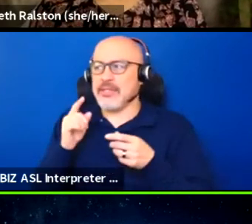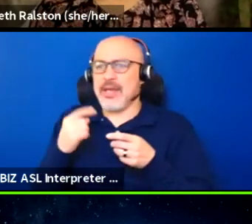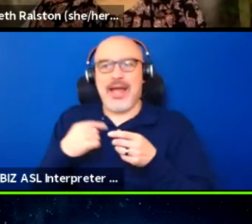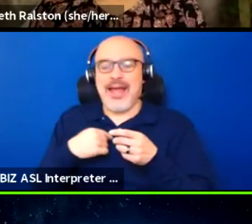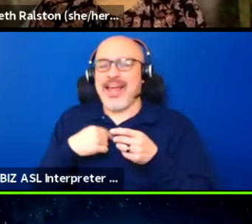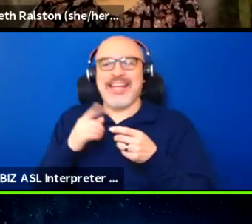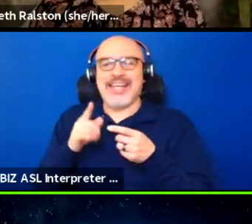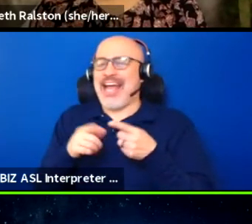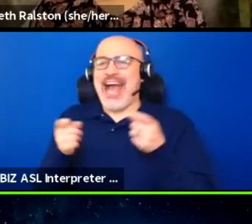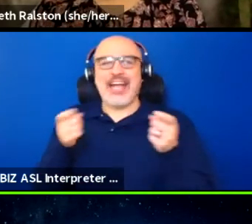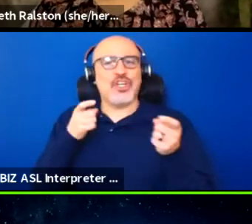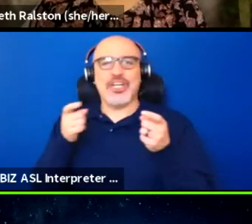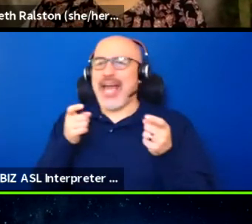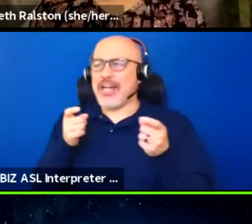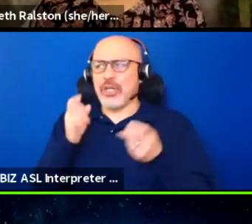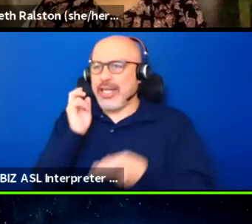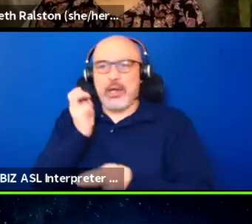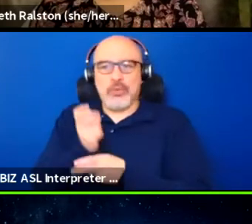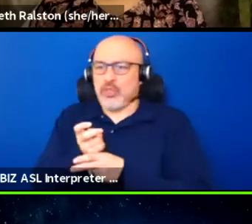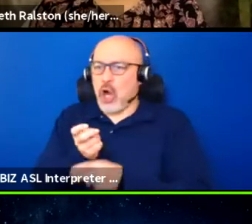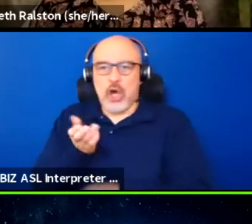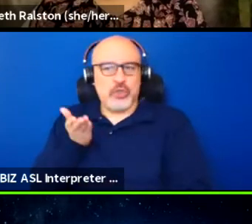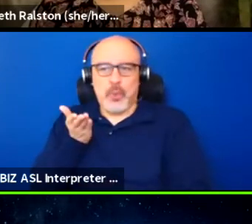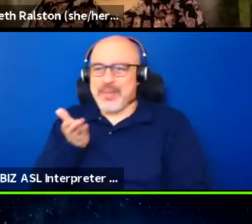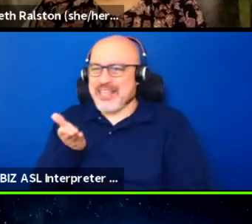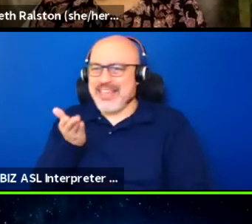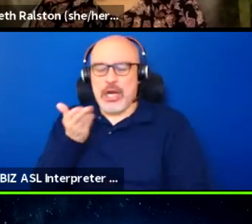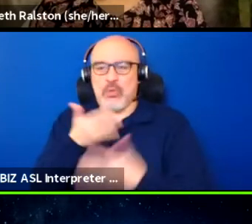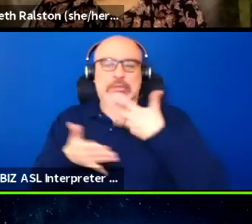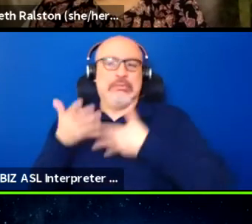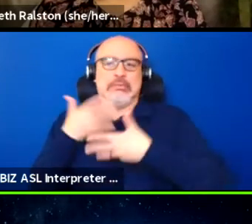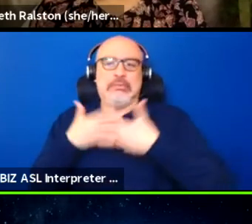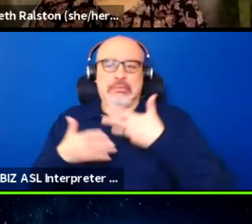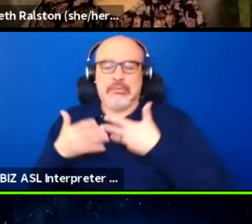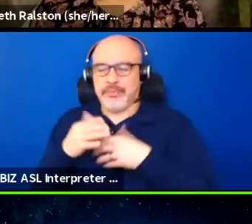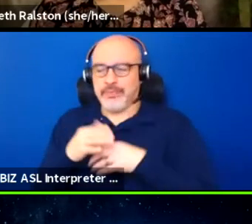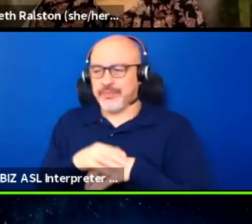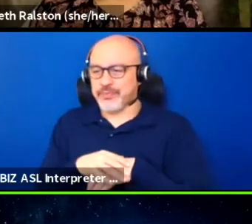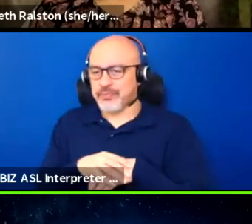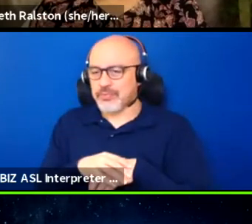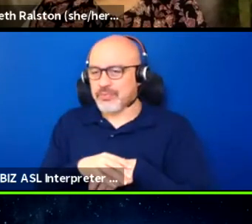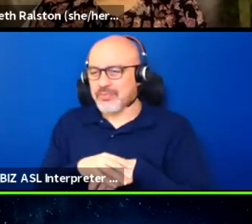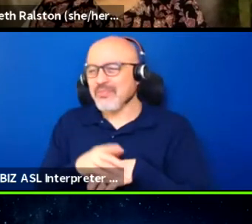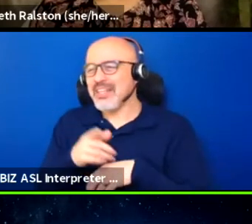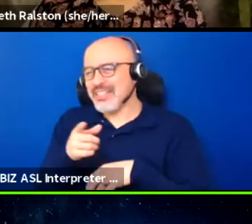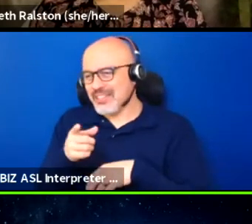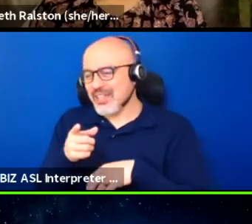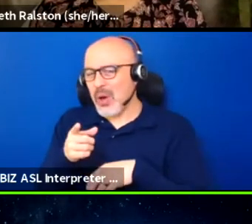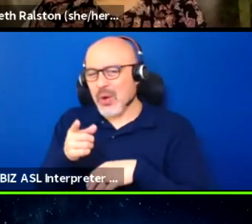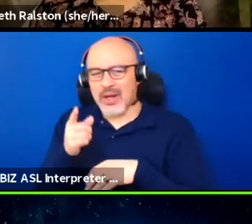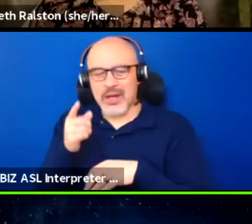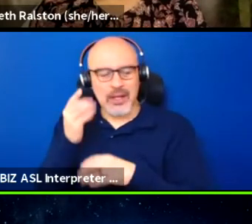it was really hard to be there. So I kind of lost my train of thought, which again,